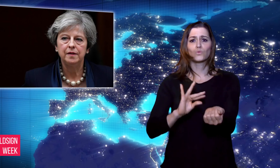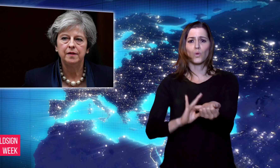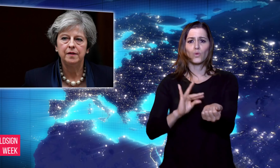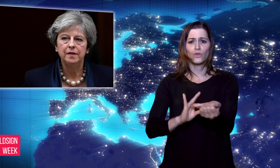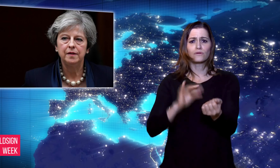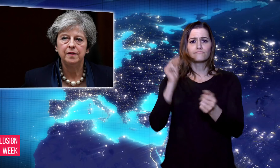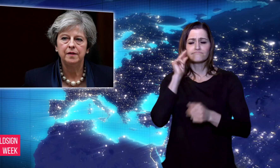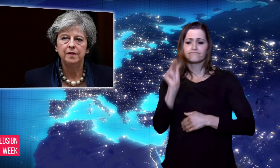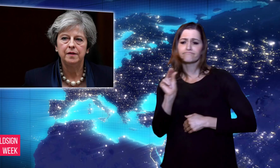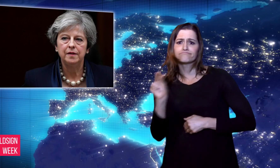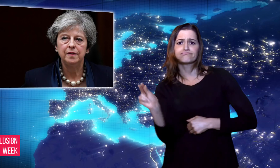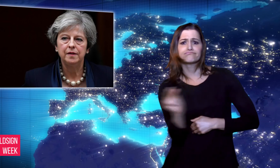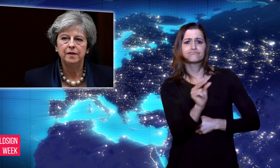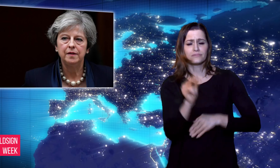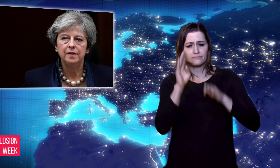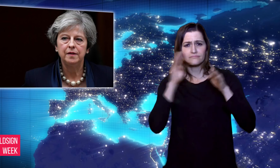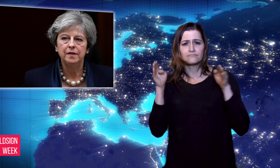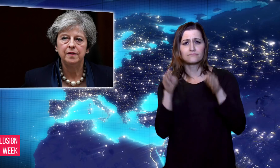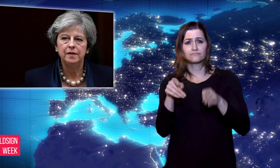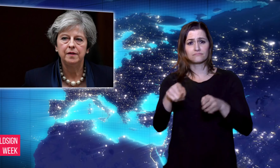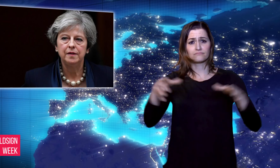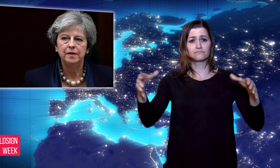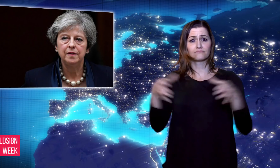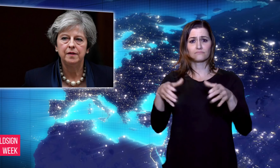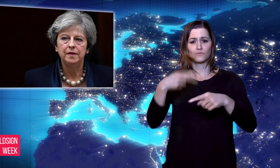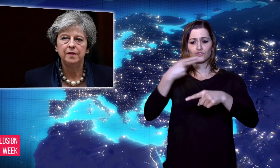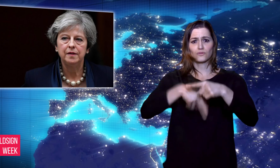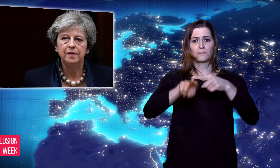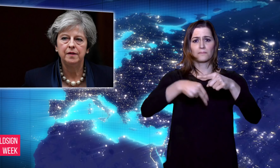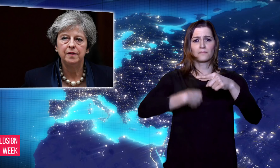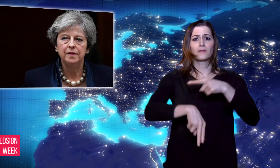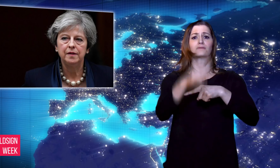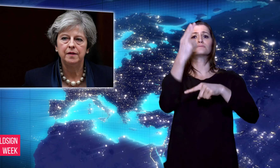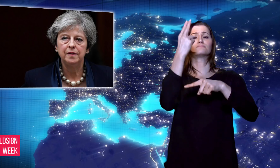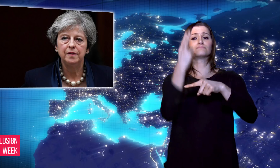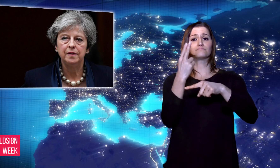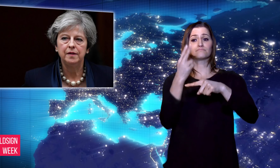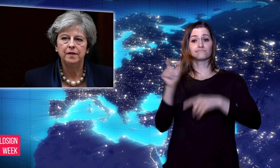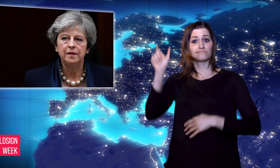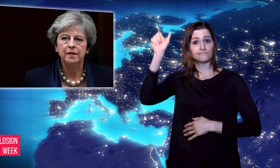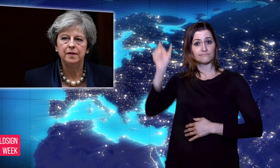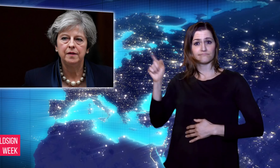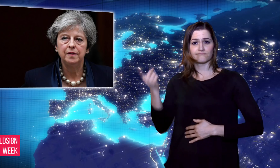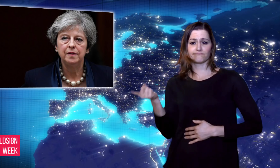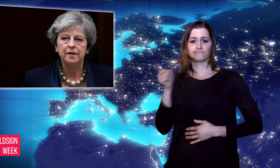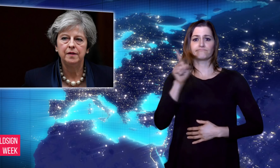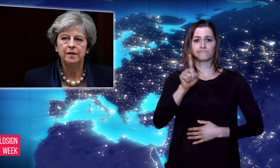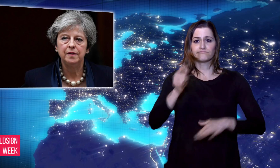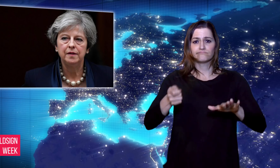received his third jail sentence on